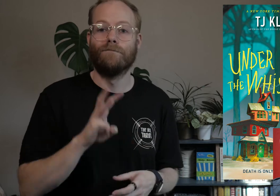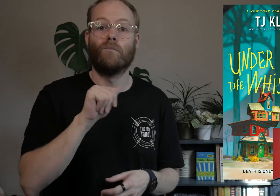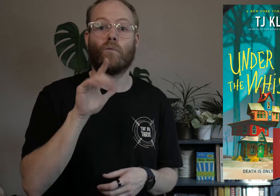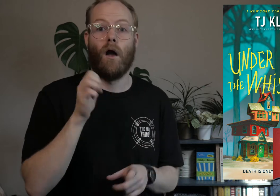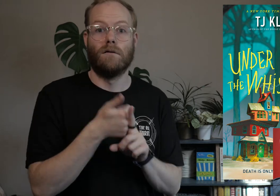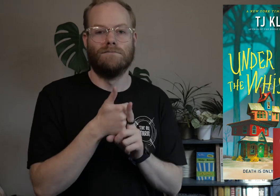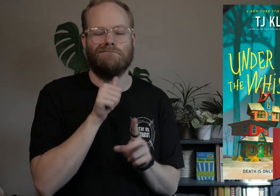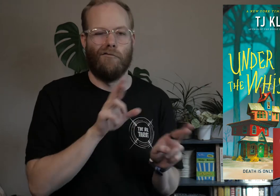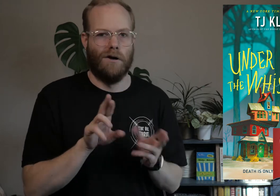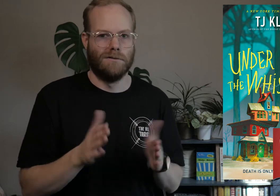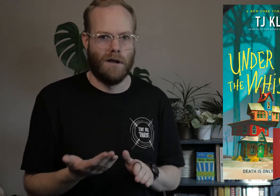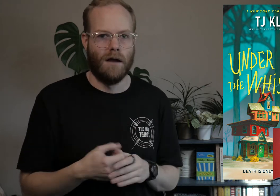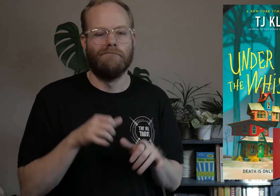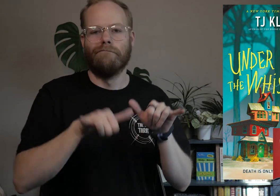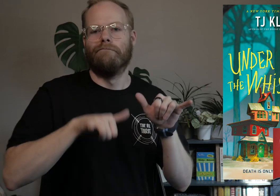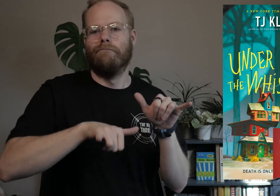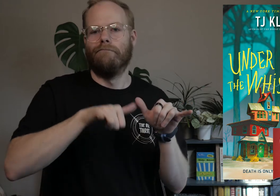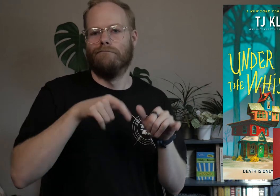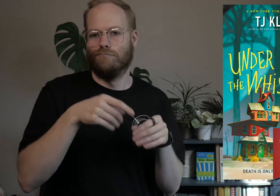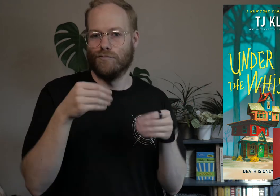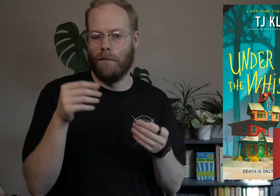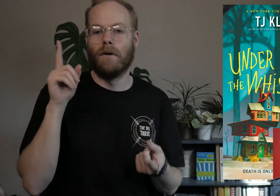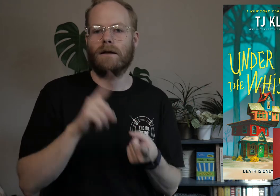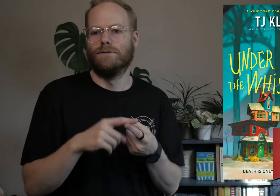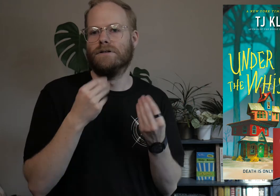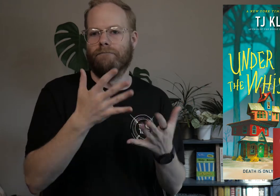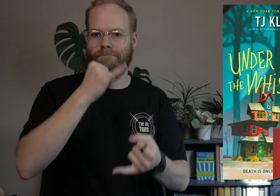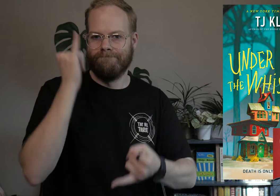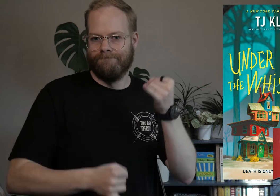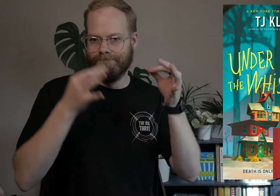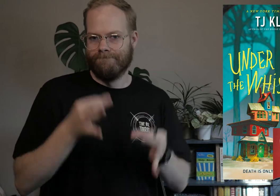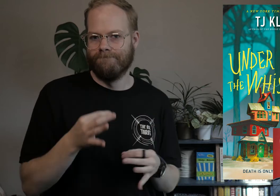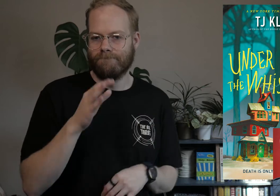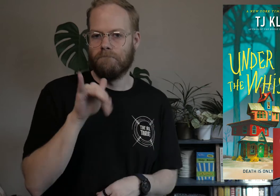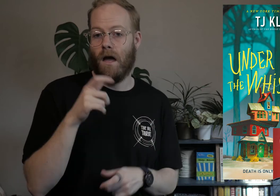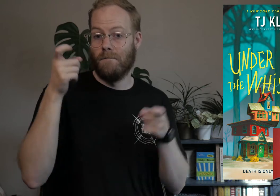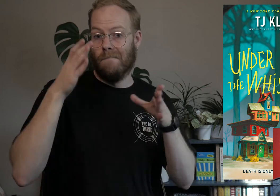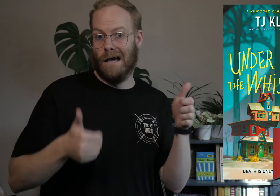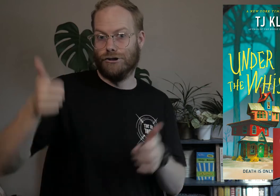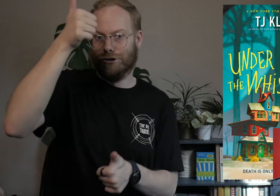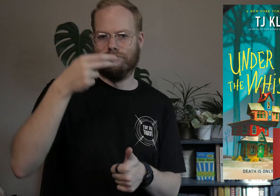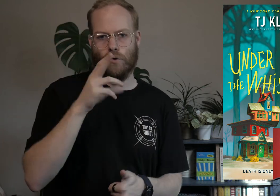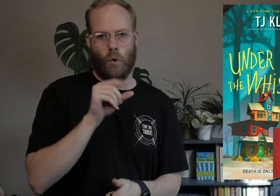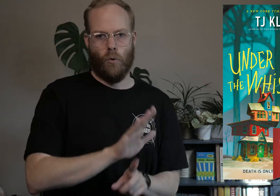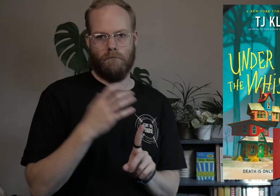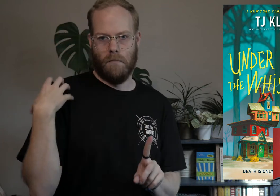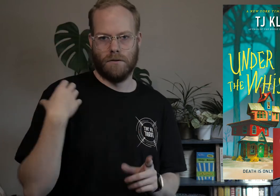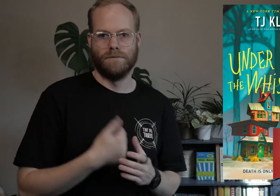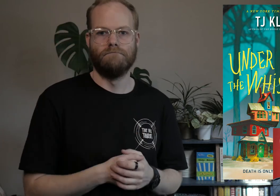Wallace isn’t ready to die, and lingers at the shop until he’s given an ultimatum by the Manager, Hugo’s boss.